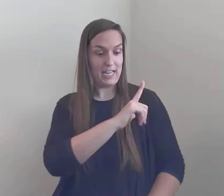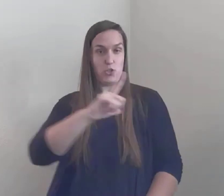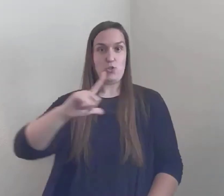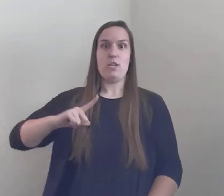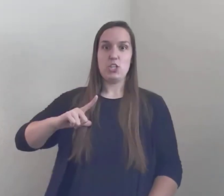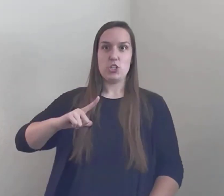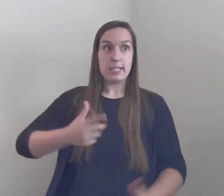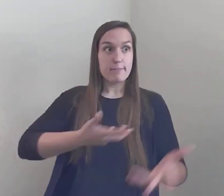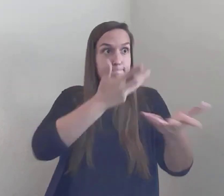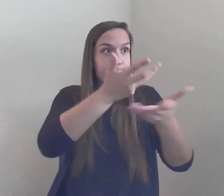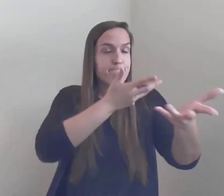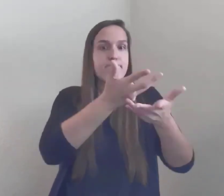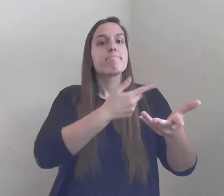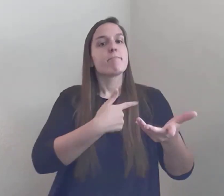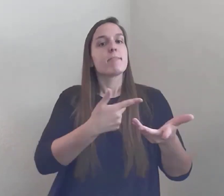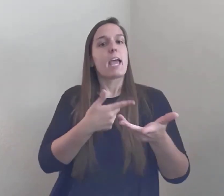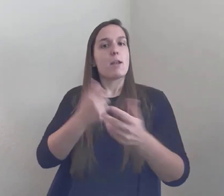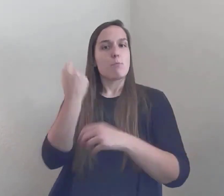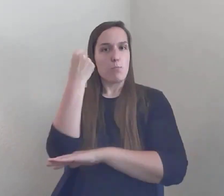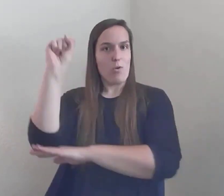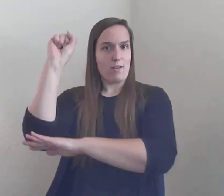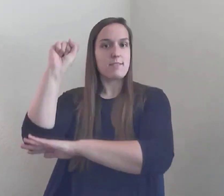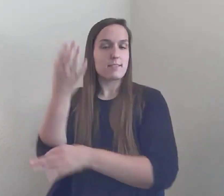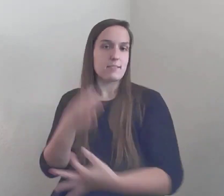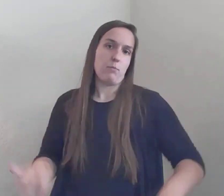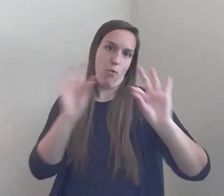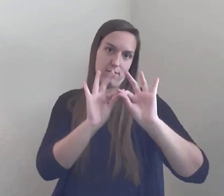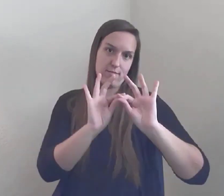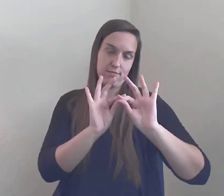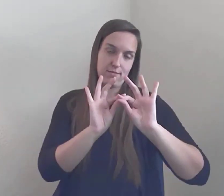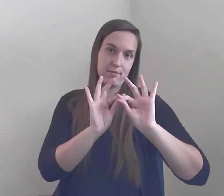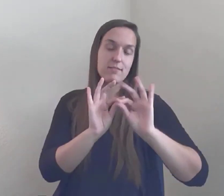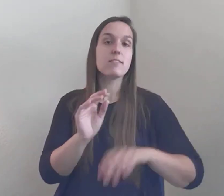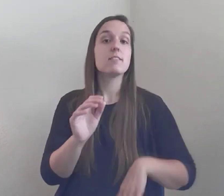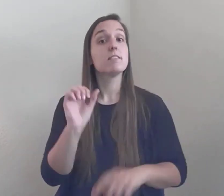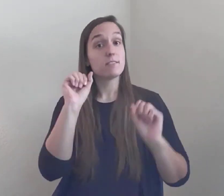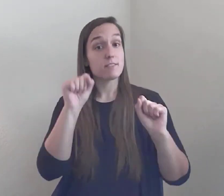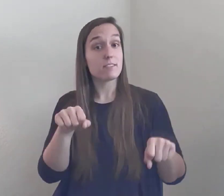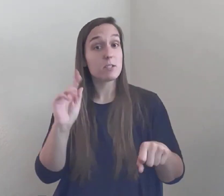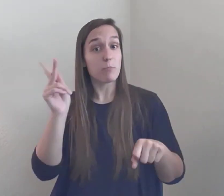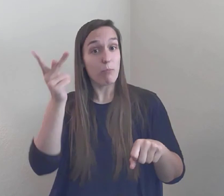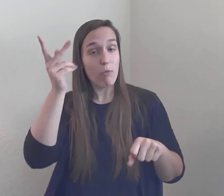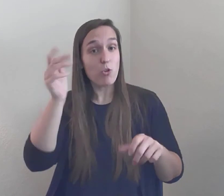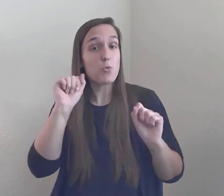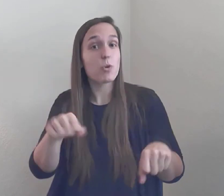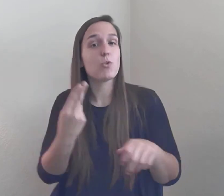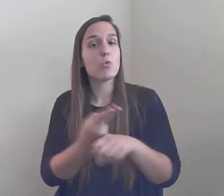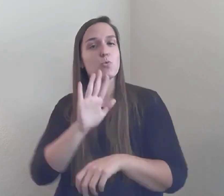And that personal is political and that you can use your own personal story for power...